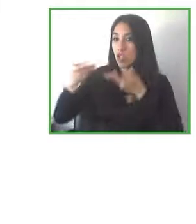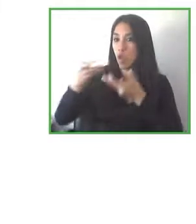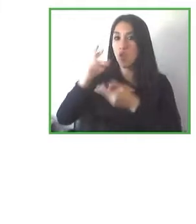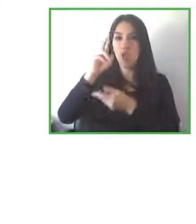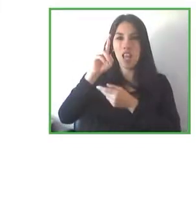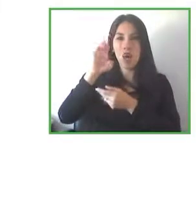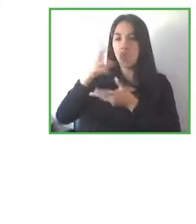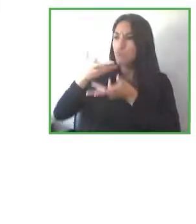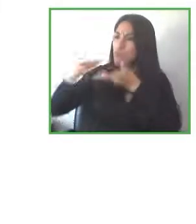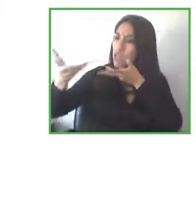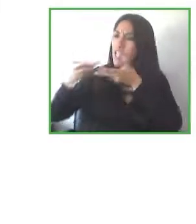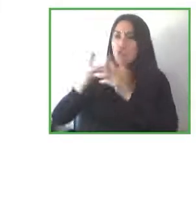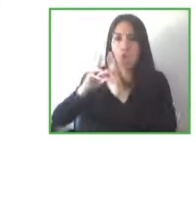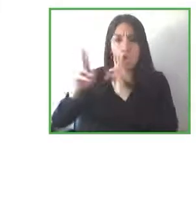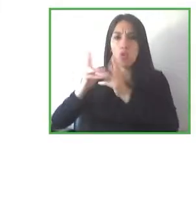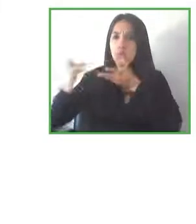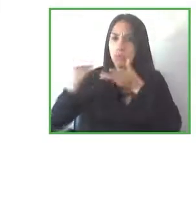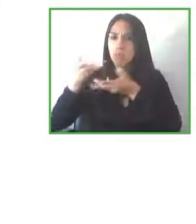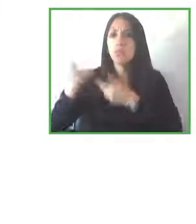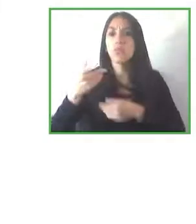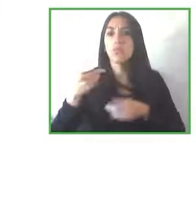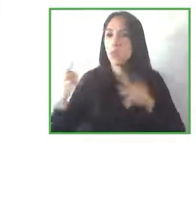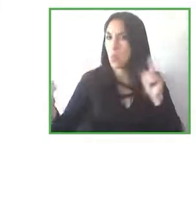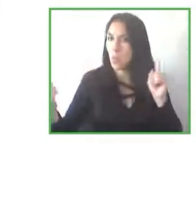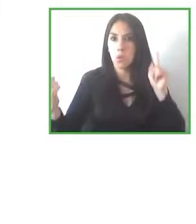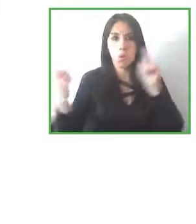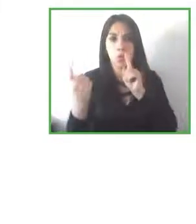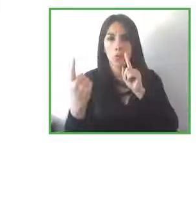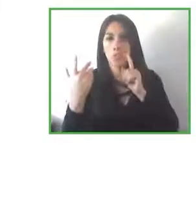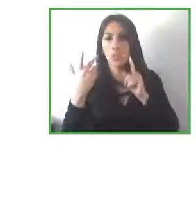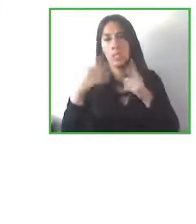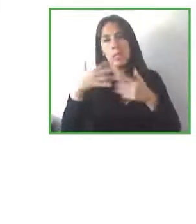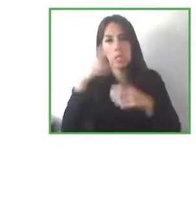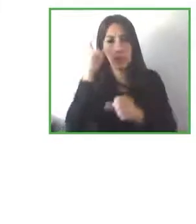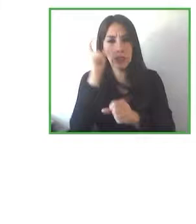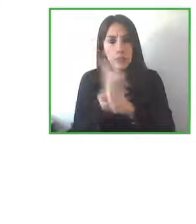So make sure to do your research understand where they operate understand you